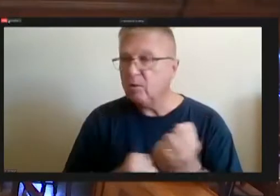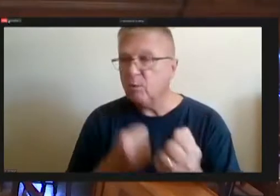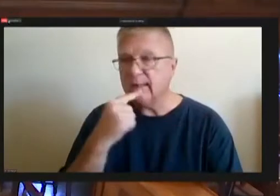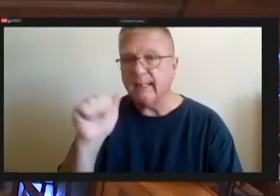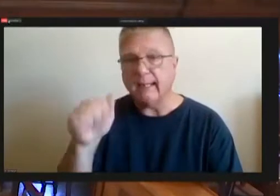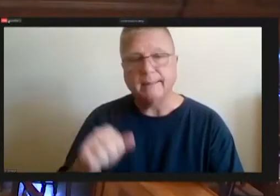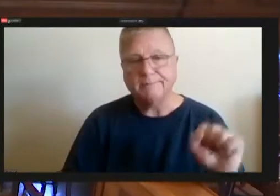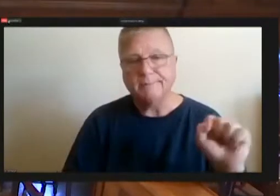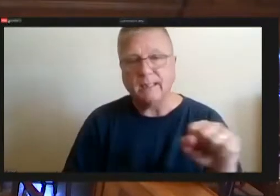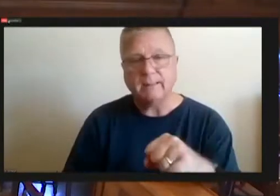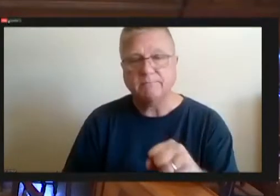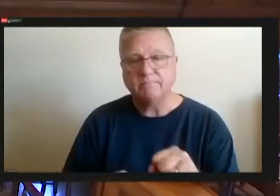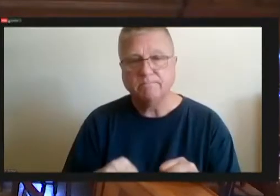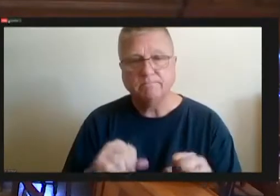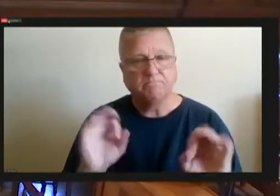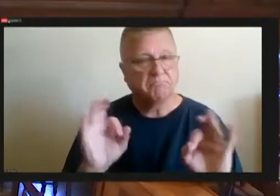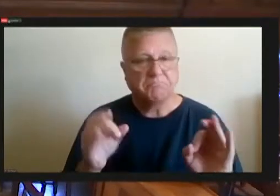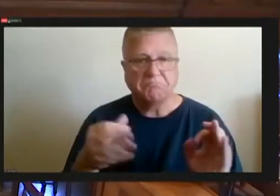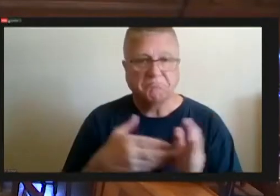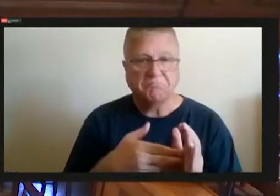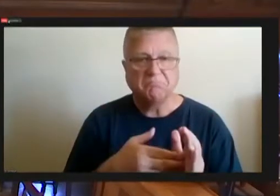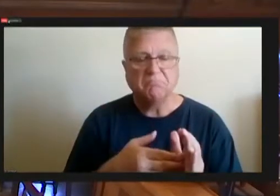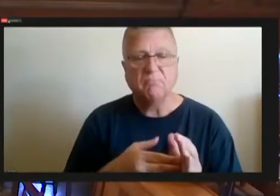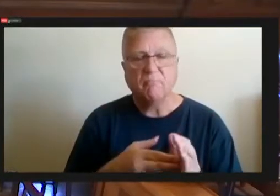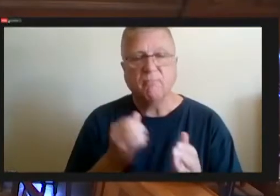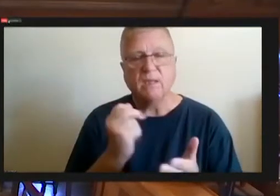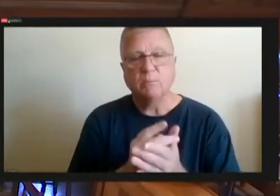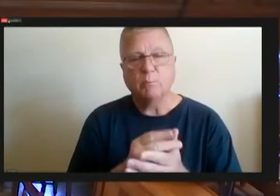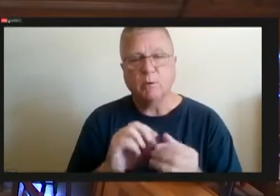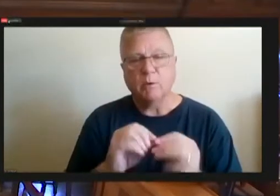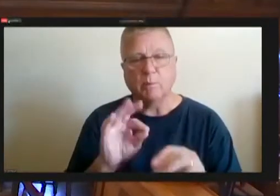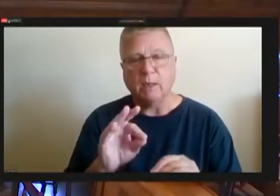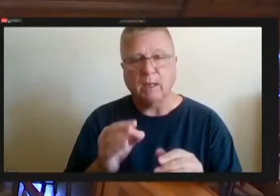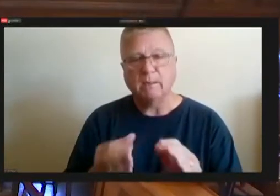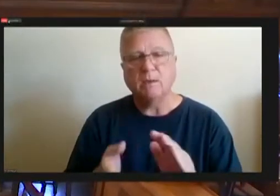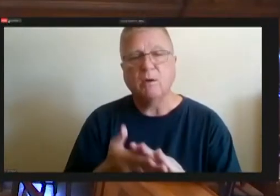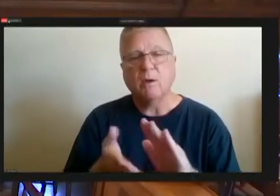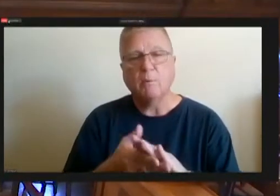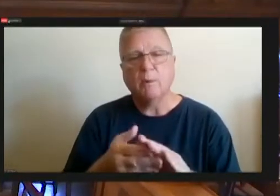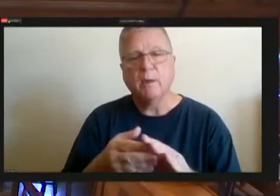I'll bring them in that number nine is approved, upper operating amendment number . Yes, sir.